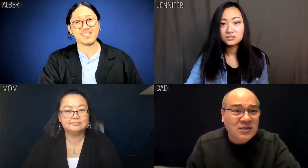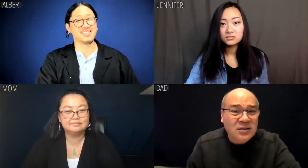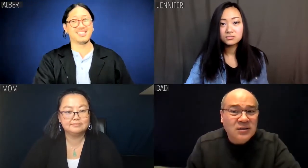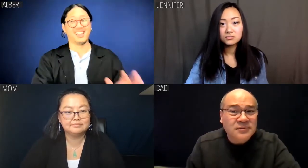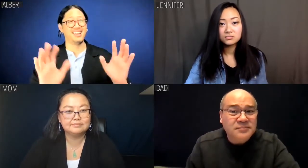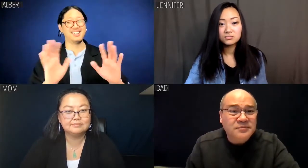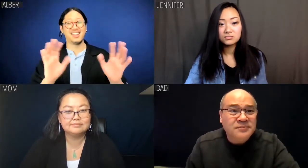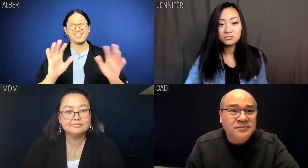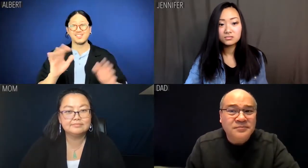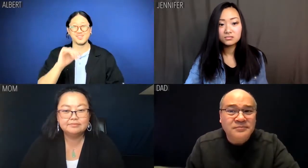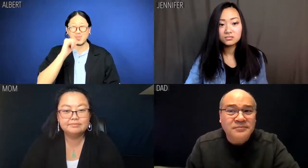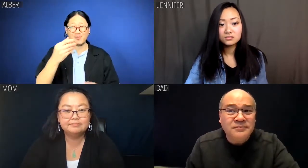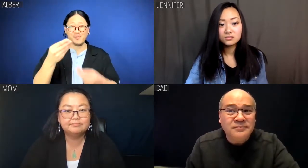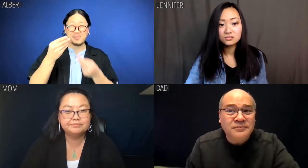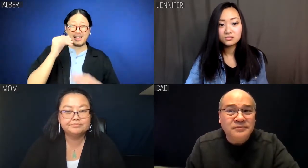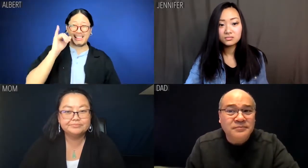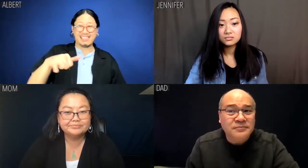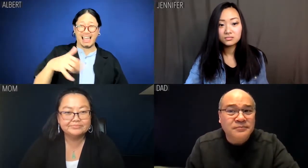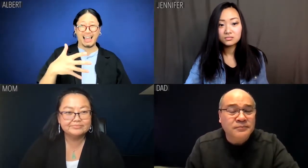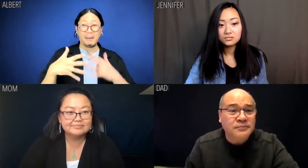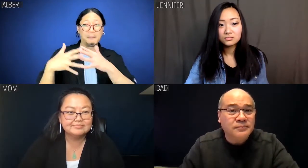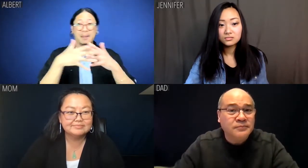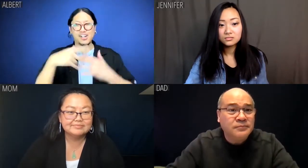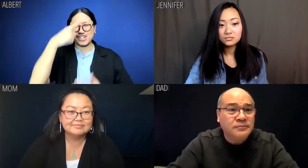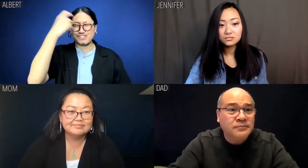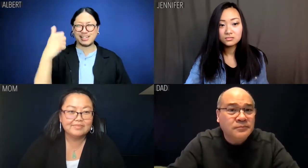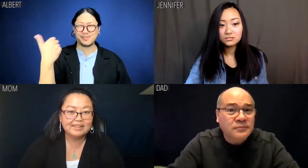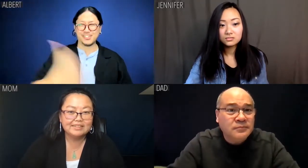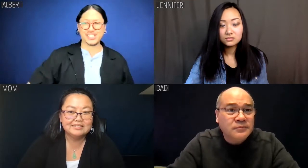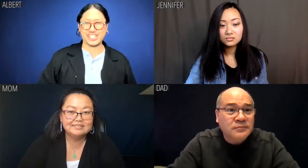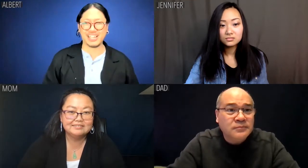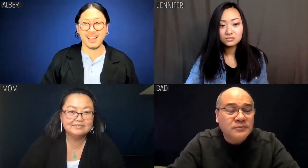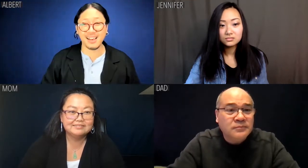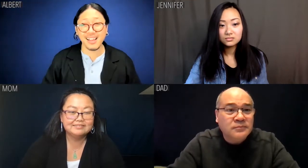Albert: Nah, nah, nah. Don't feed me that American Dream crap.